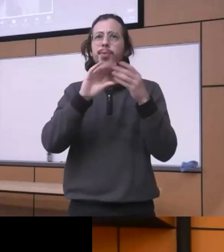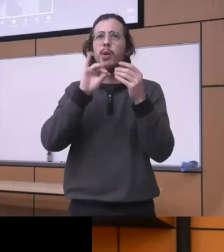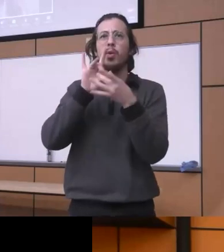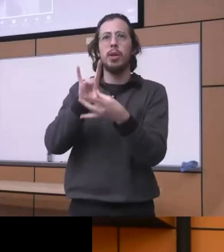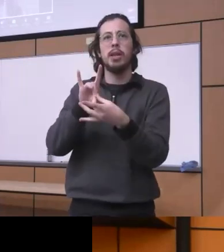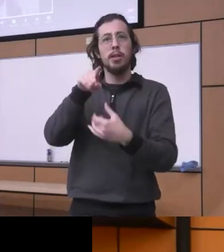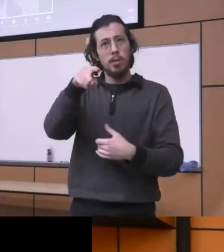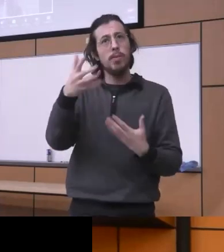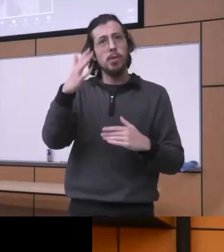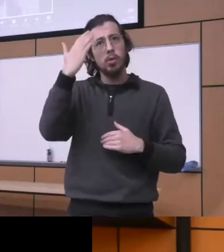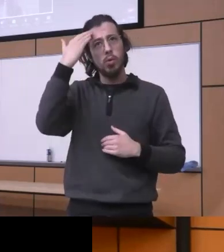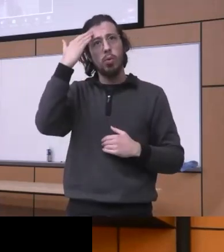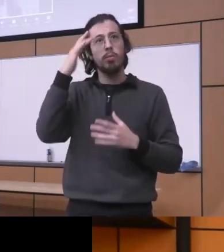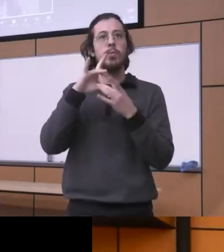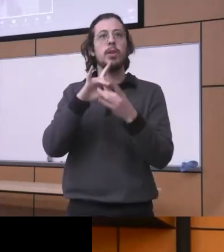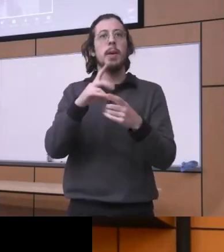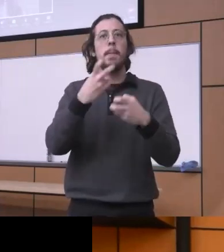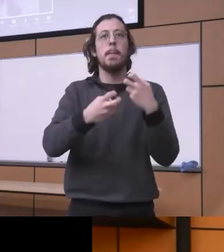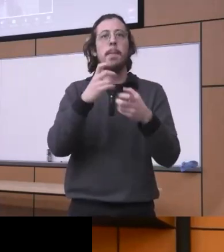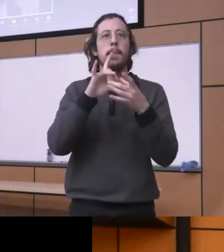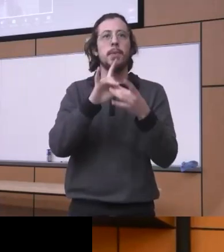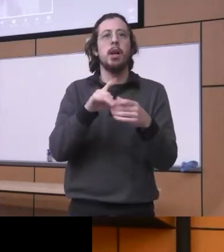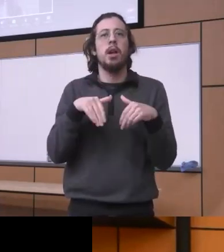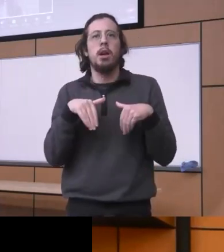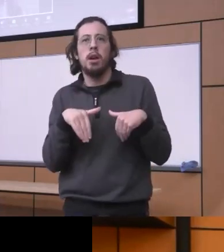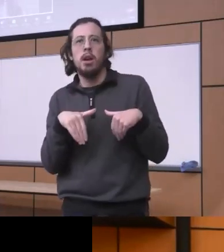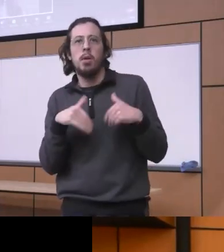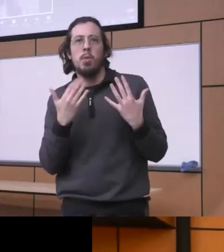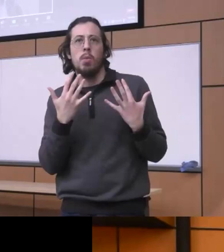you know with the what the whole issue with the hesitancy when it comes to the vaccine covered